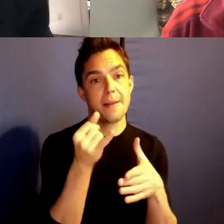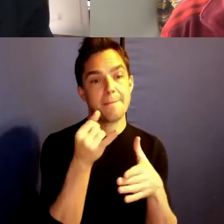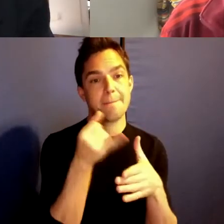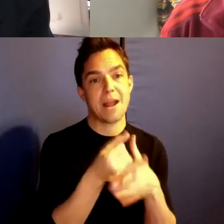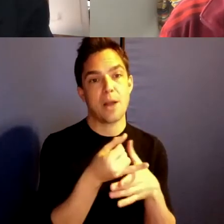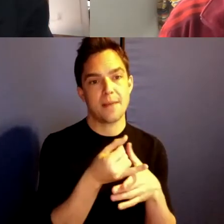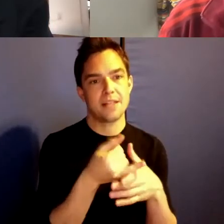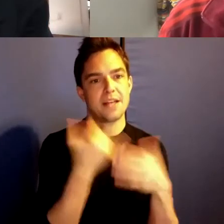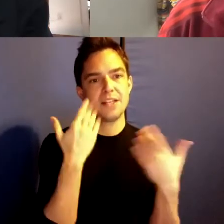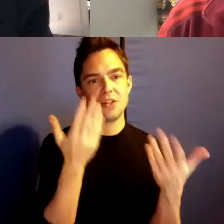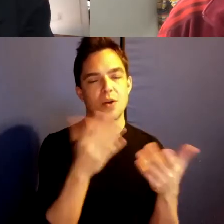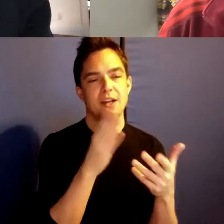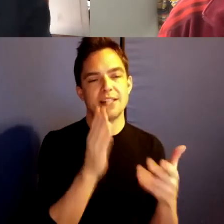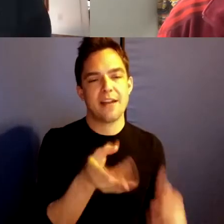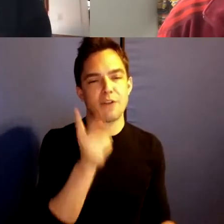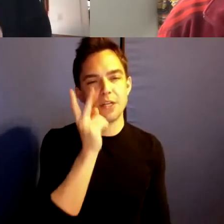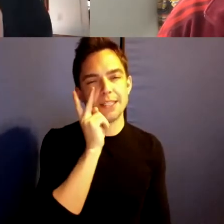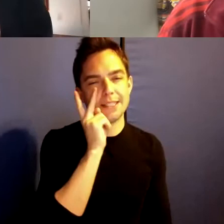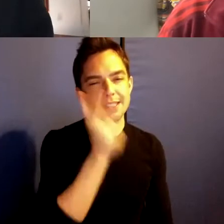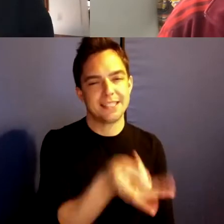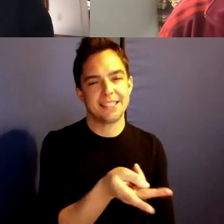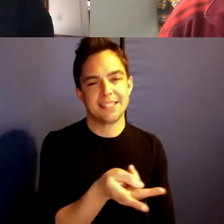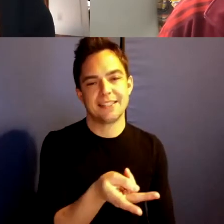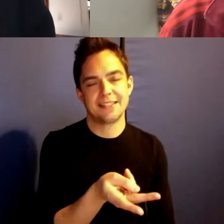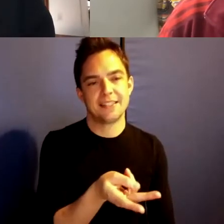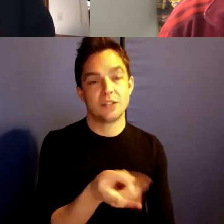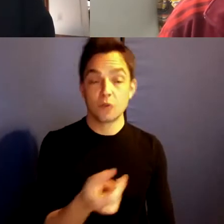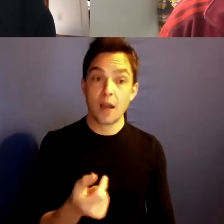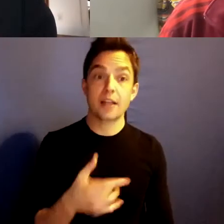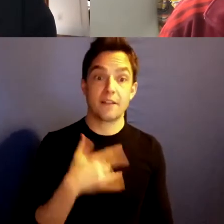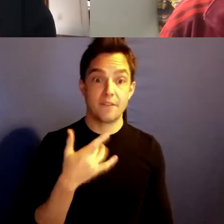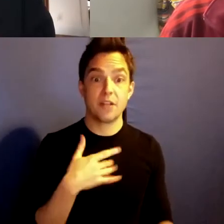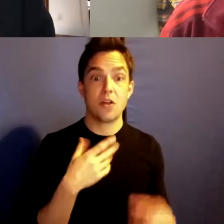couldn't ever see. So I could feel the momentum all the time